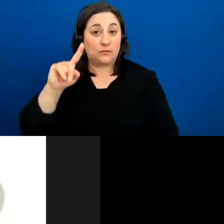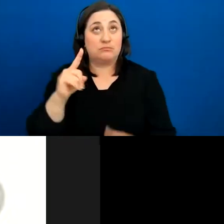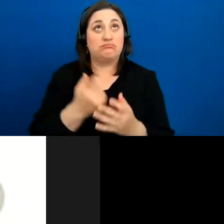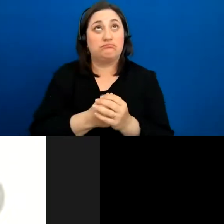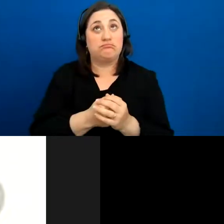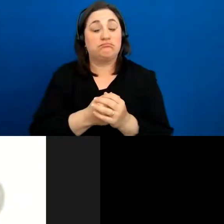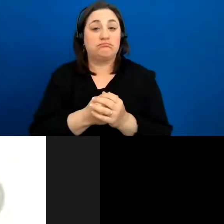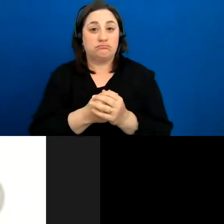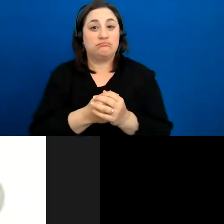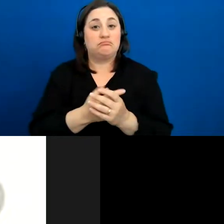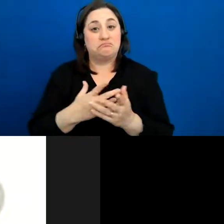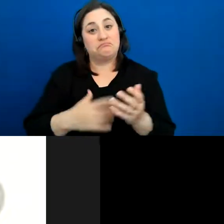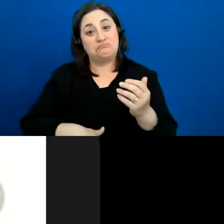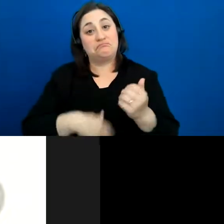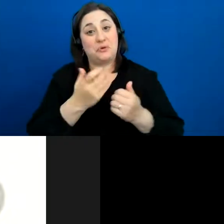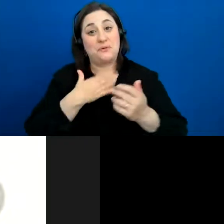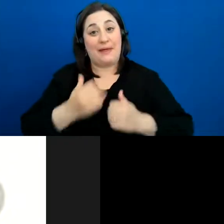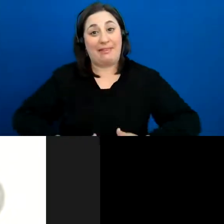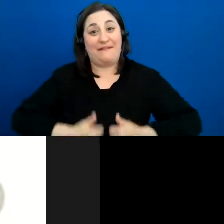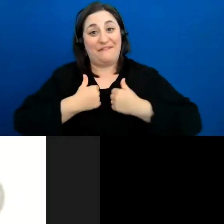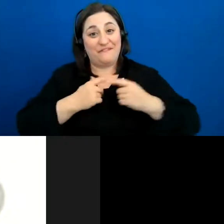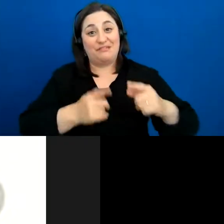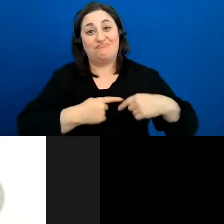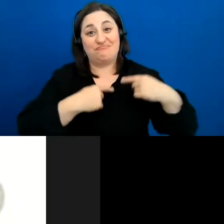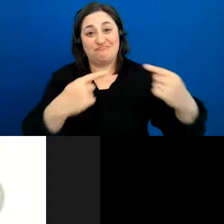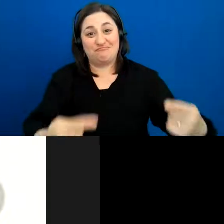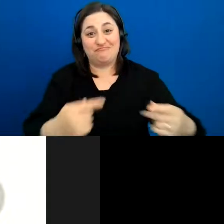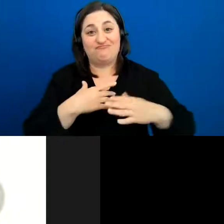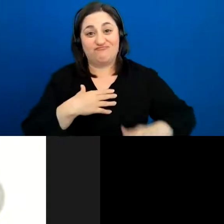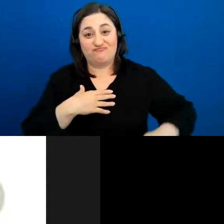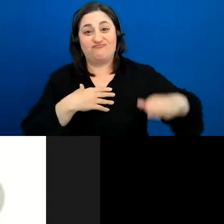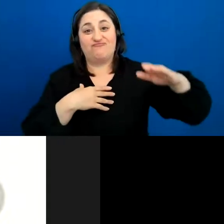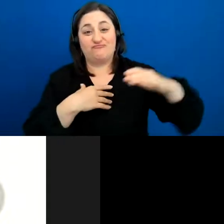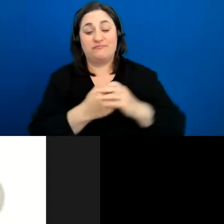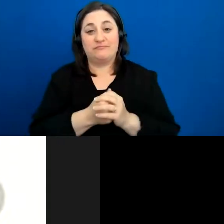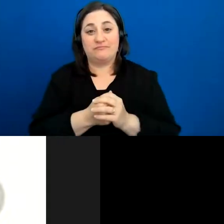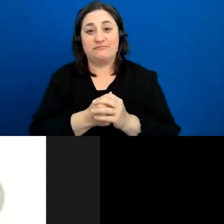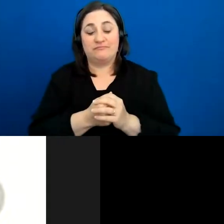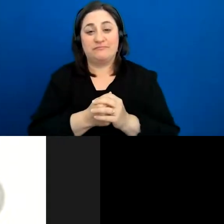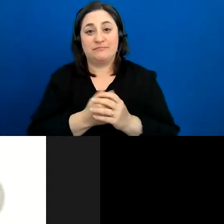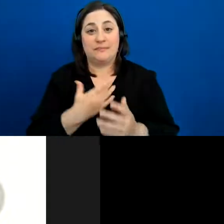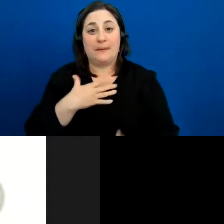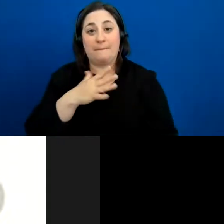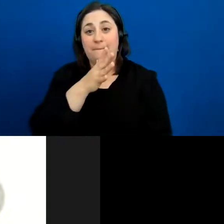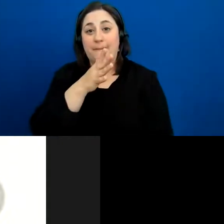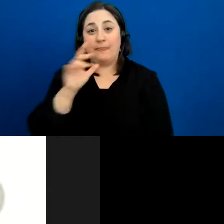pretty much the majority of my life. My mother, Elaine Alec, was one of the first